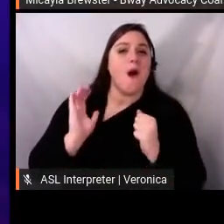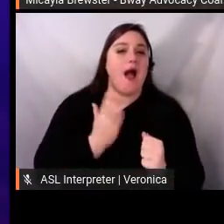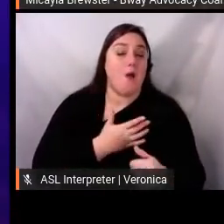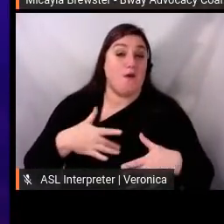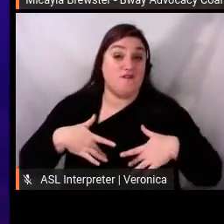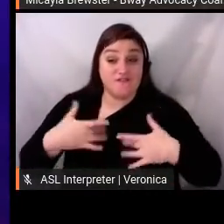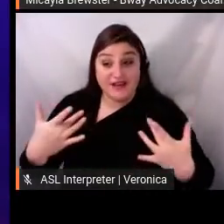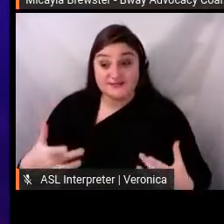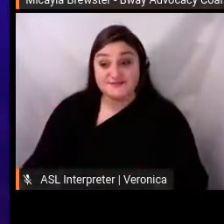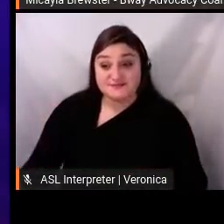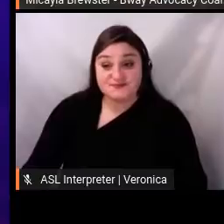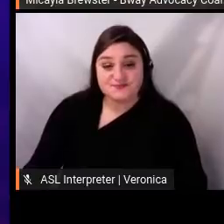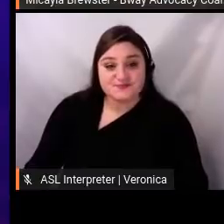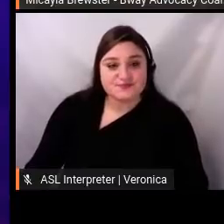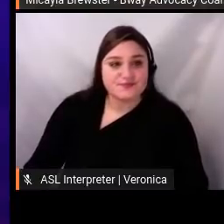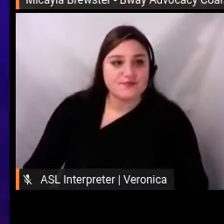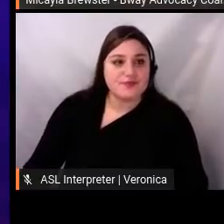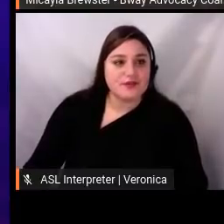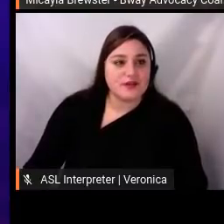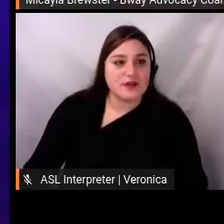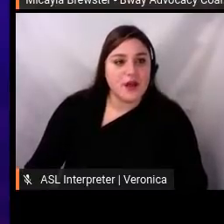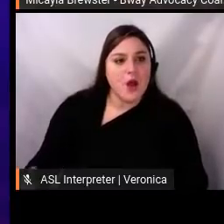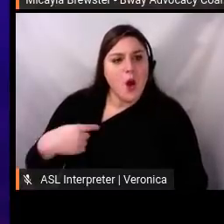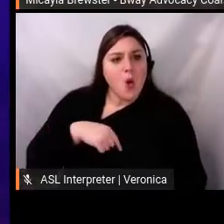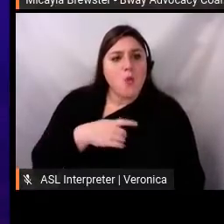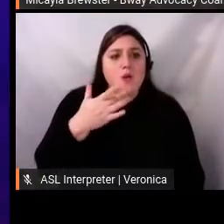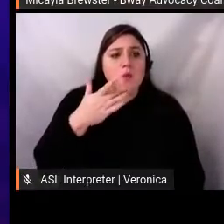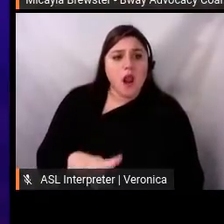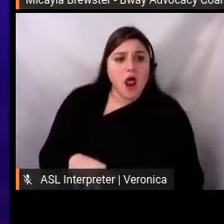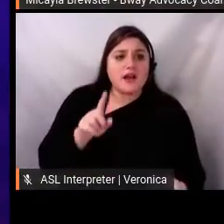lucky to receive some donations from various organizations